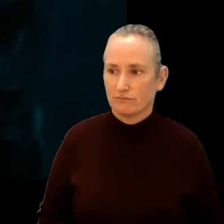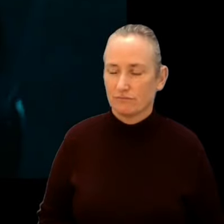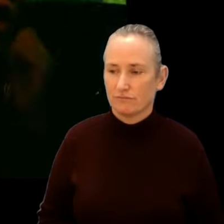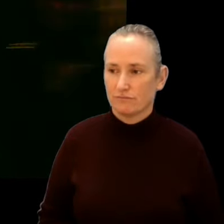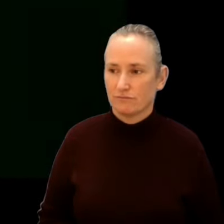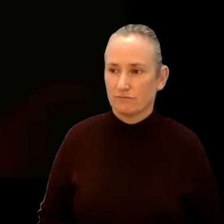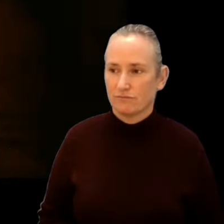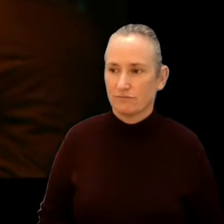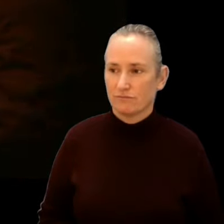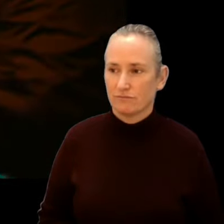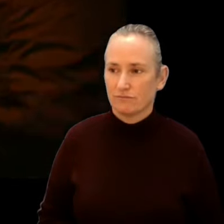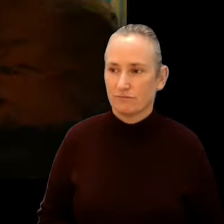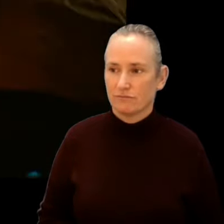Go, go, go, go, go, go, go!